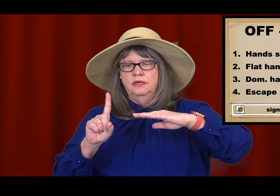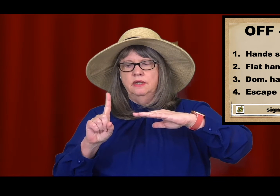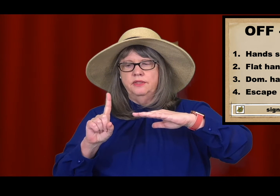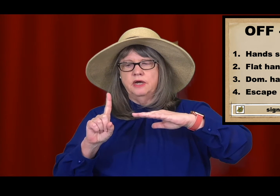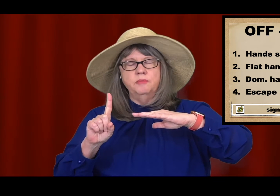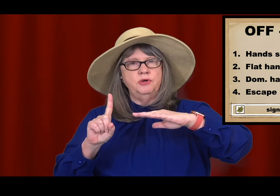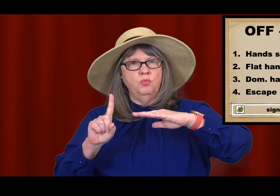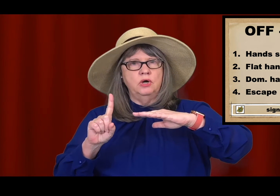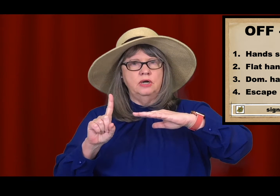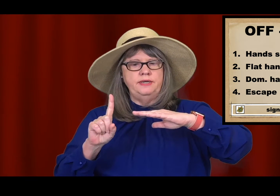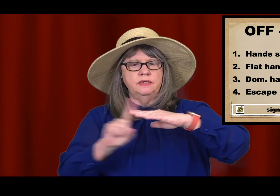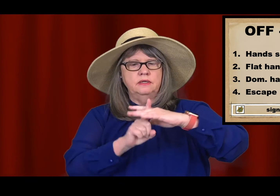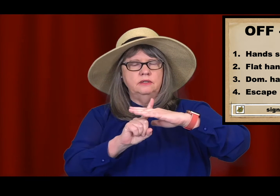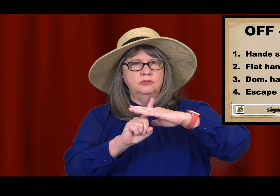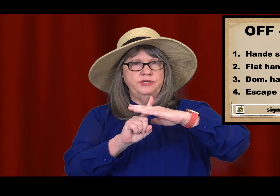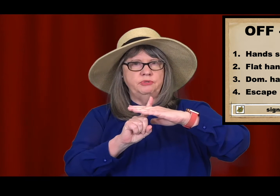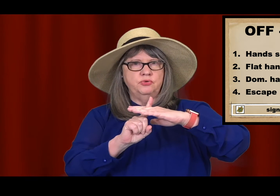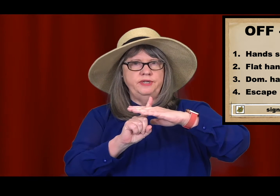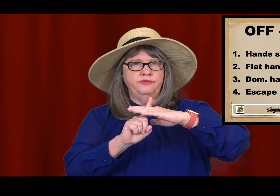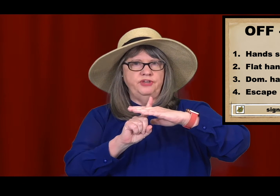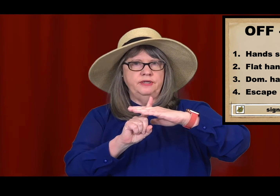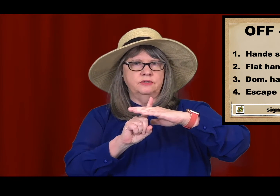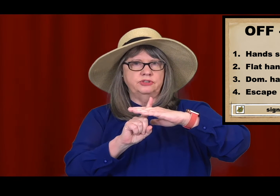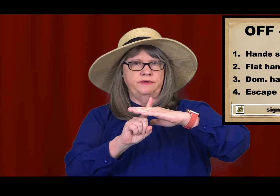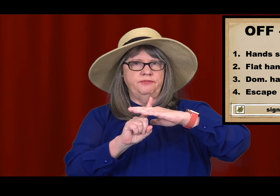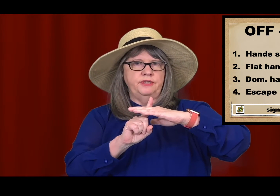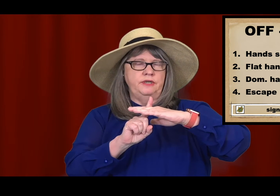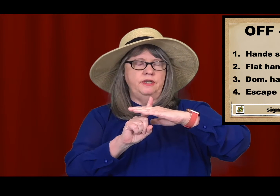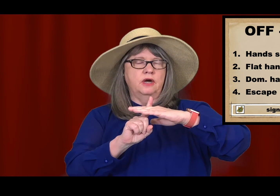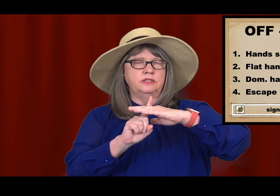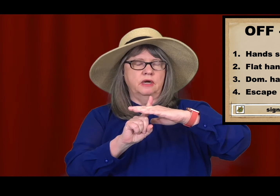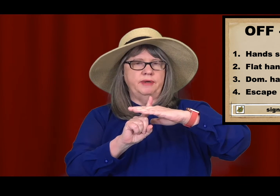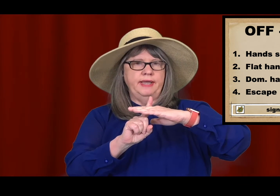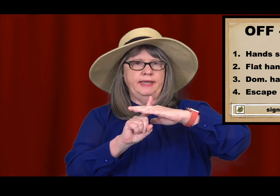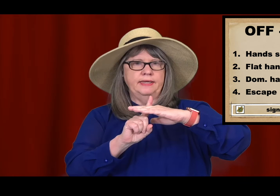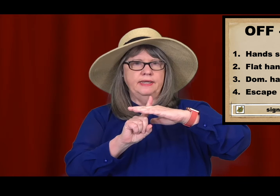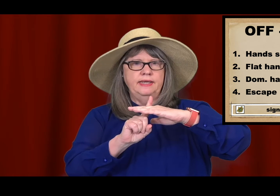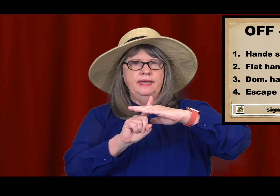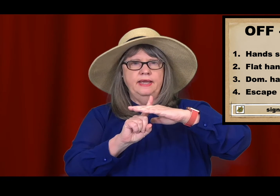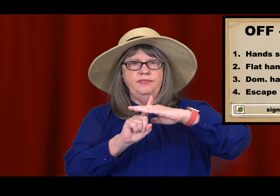The dominant 1 goes in between the fingers of the non-dominant hand and